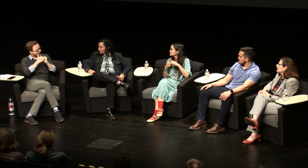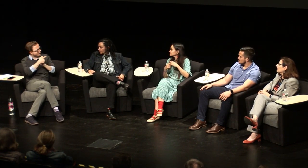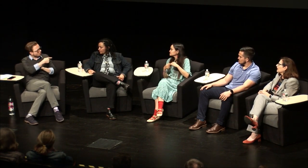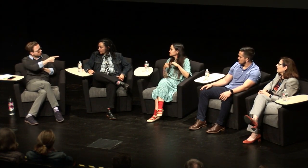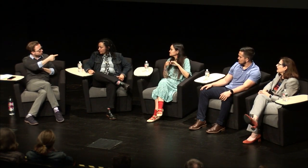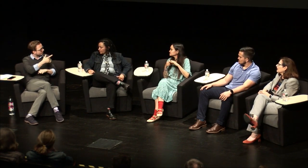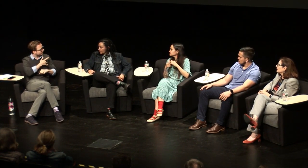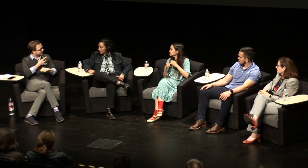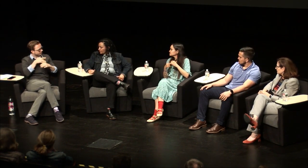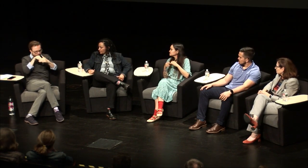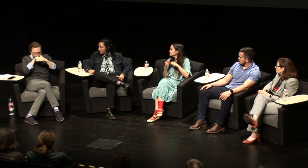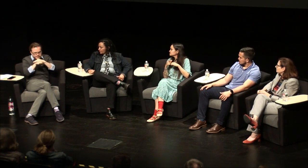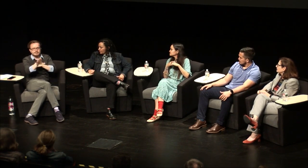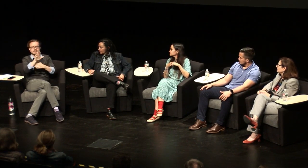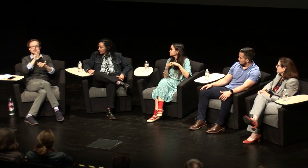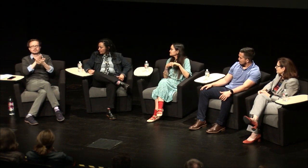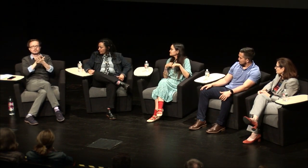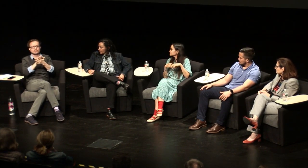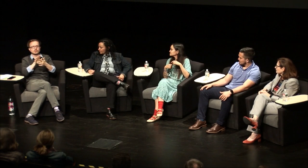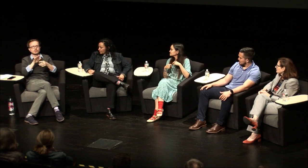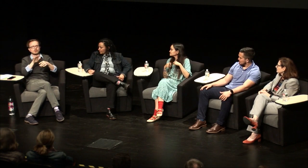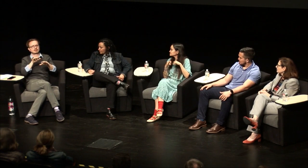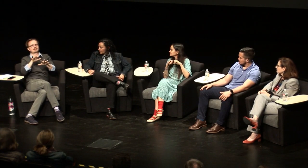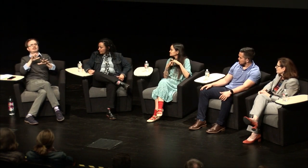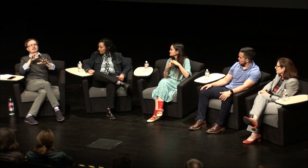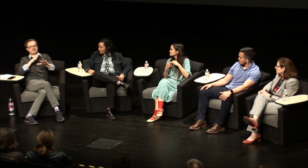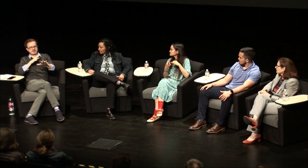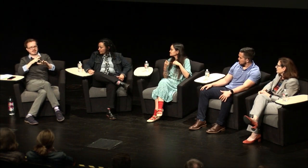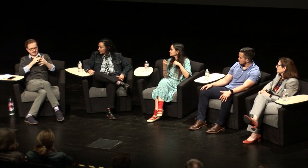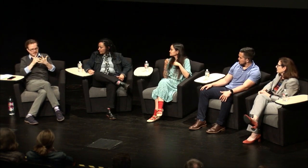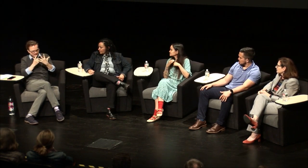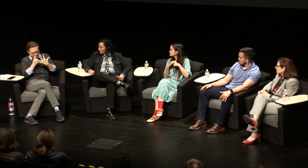least restrictive environment, so how do you feel having been in a mainstream or